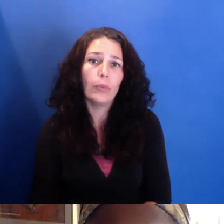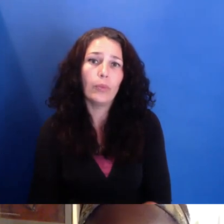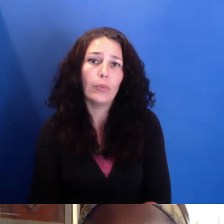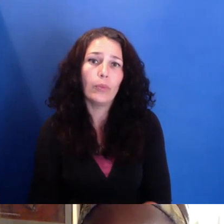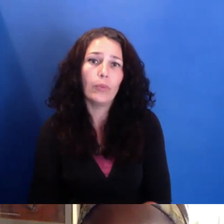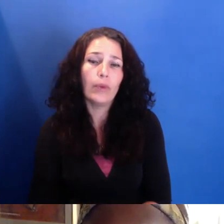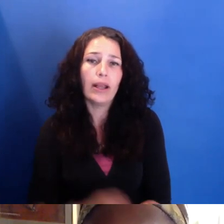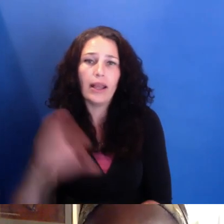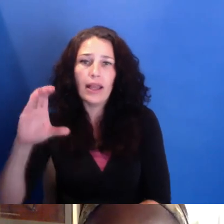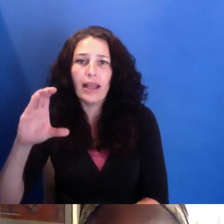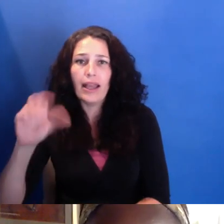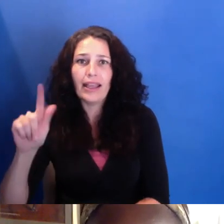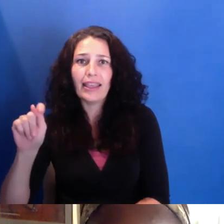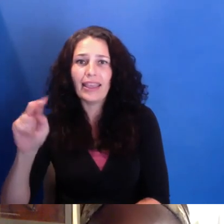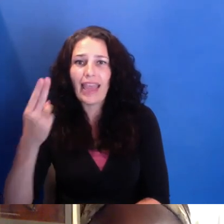I feel like Oprah. Kathy, are you there?